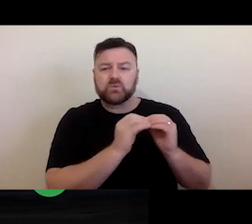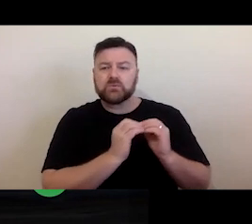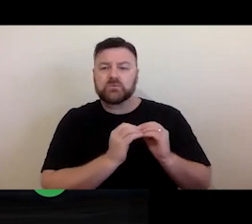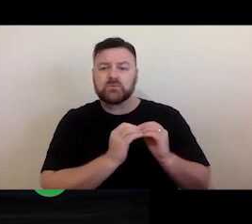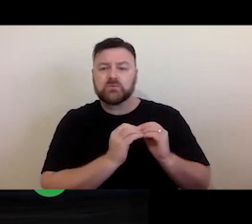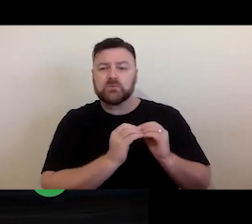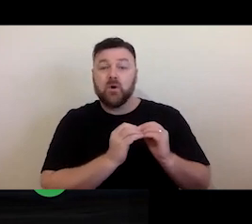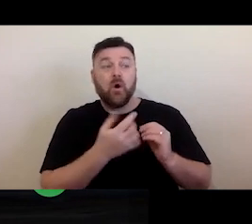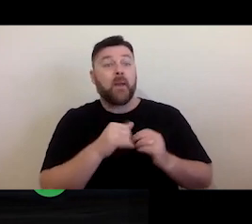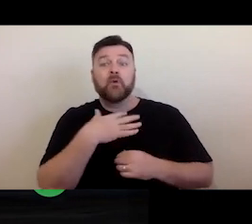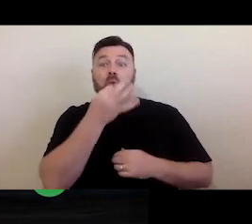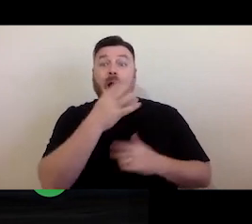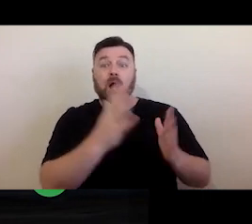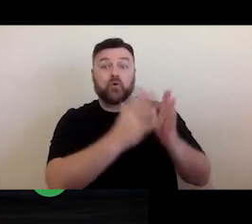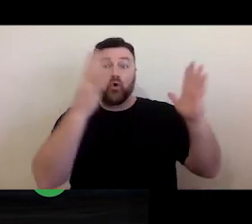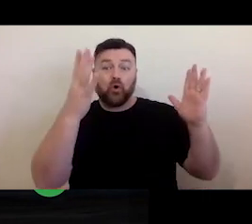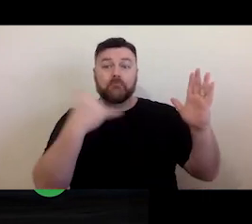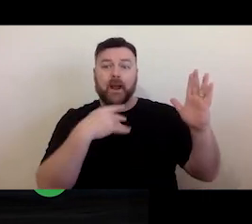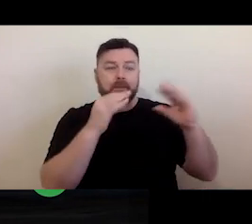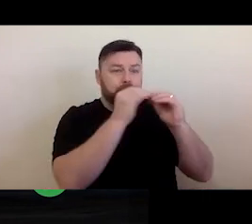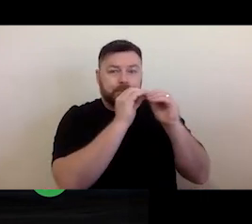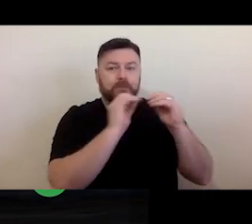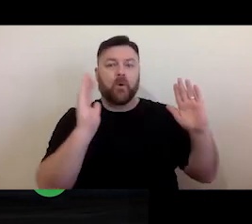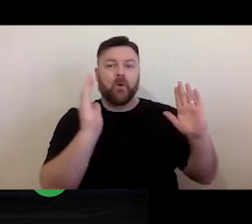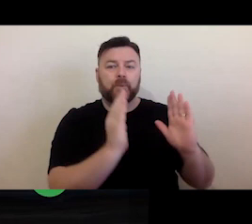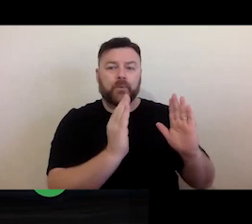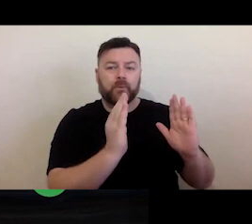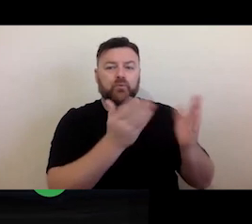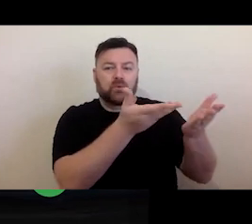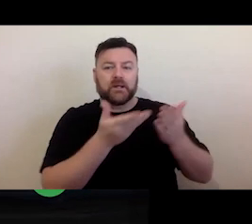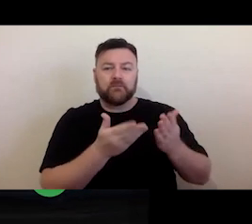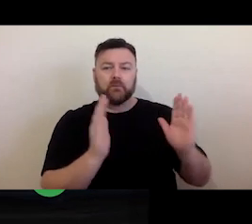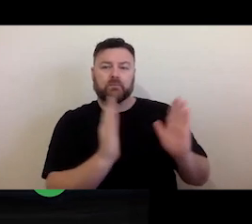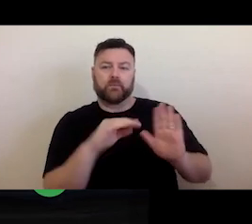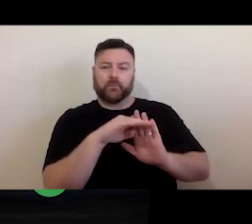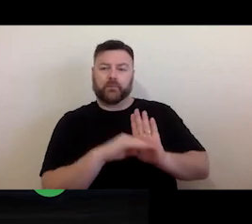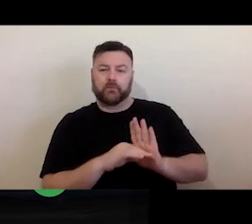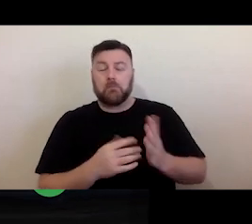requesting into a way that is more comfortable for the owner that's involved.